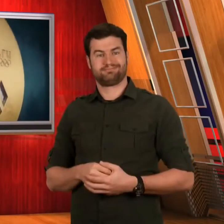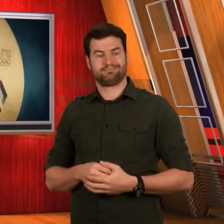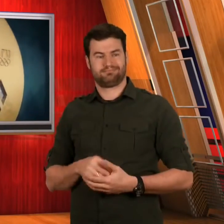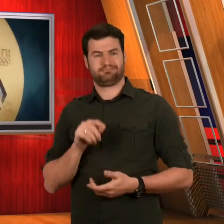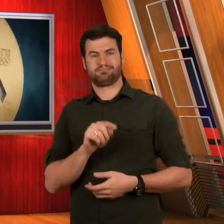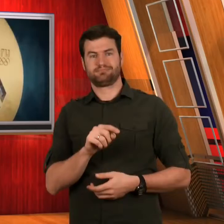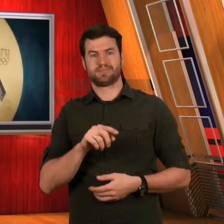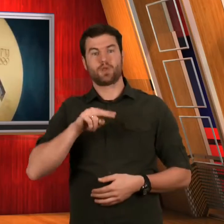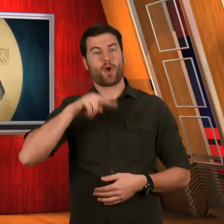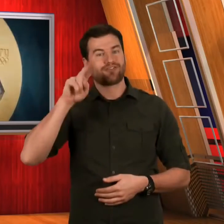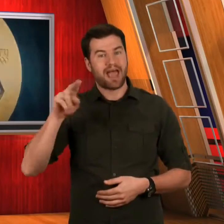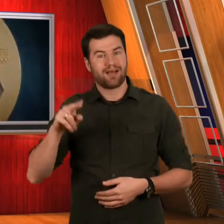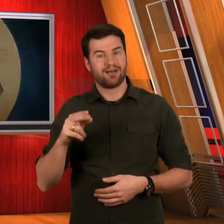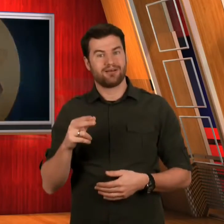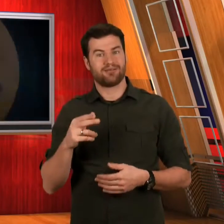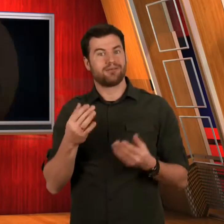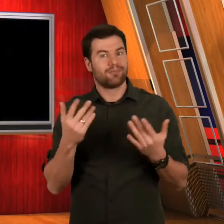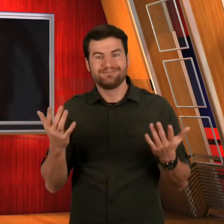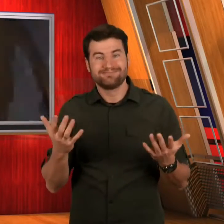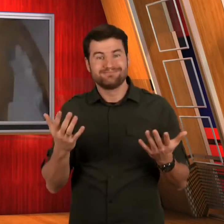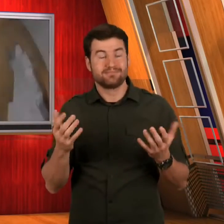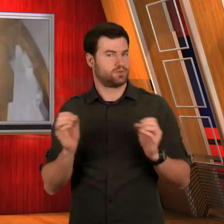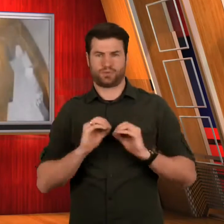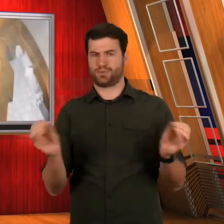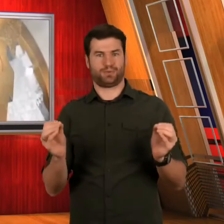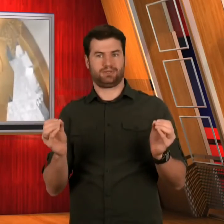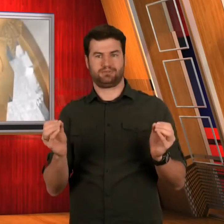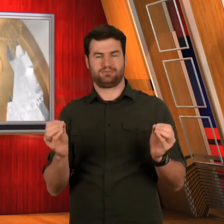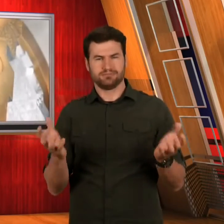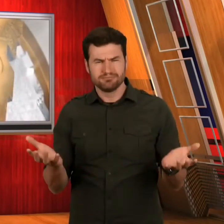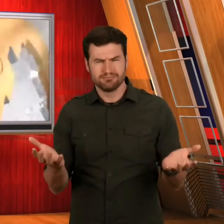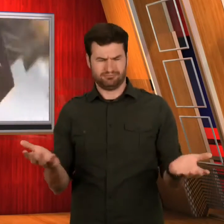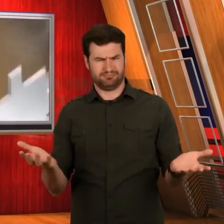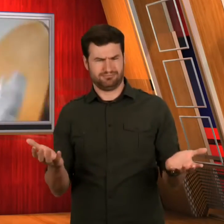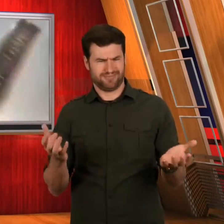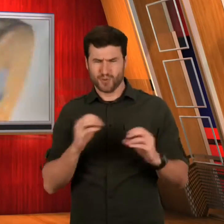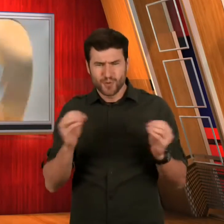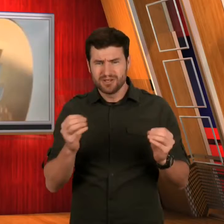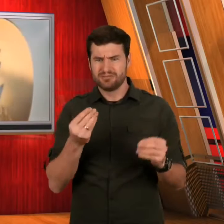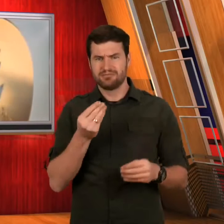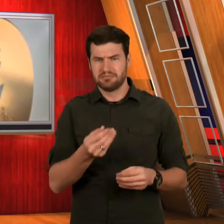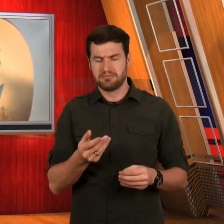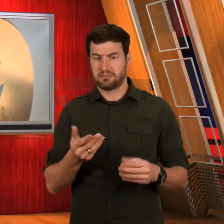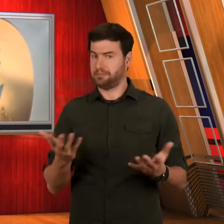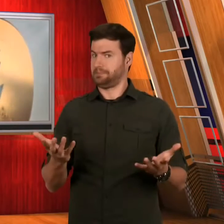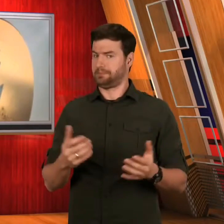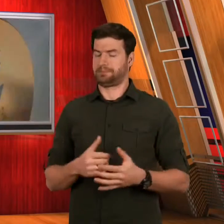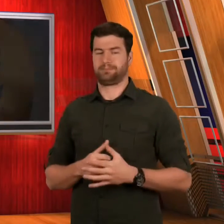for the gold winner, while Norway gets nothing. What an irony!